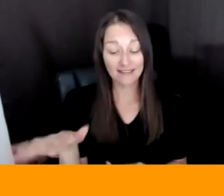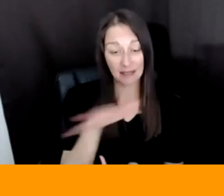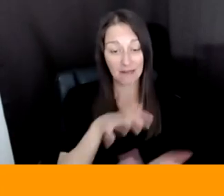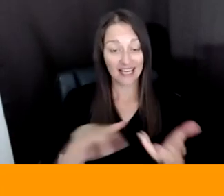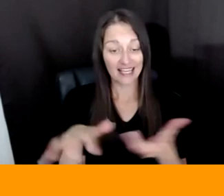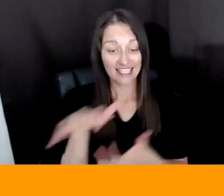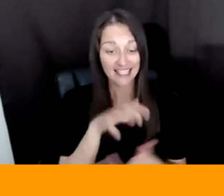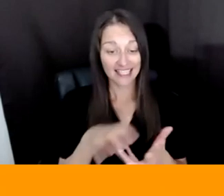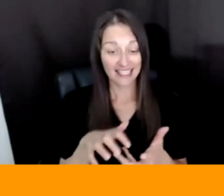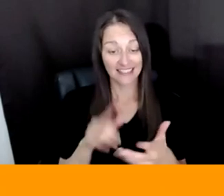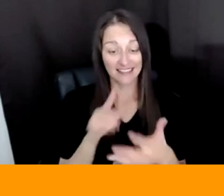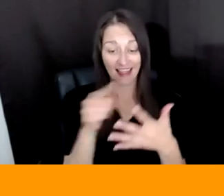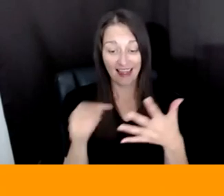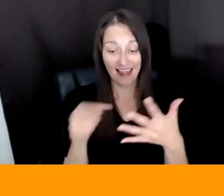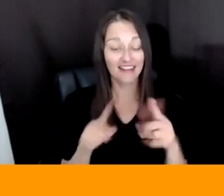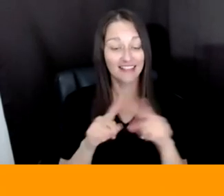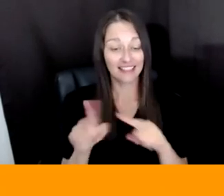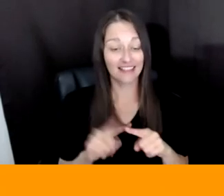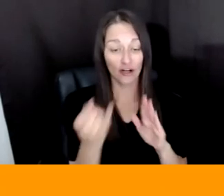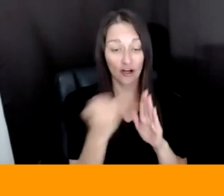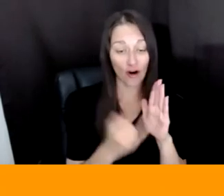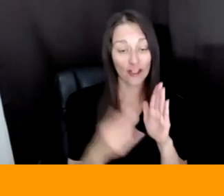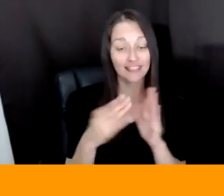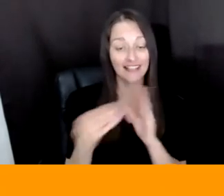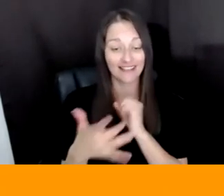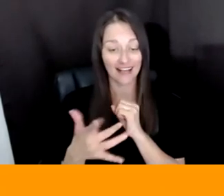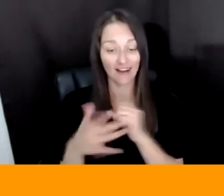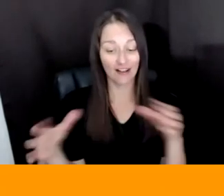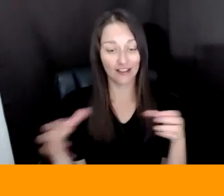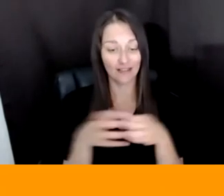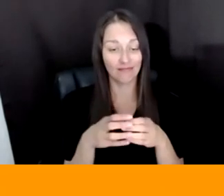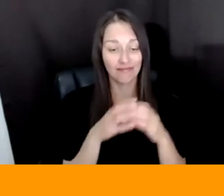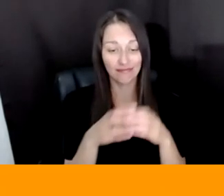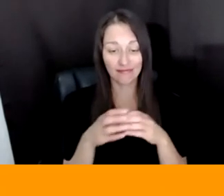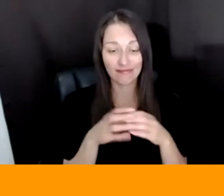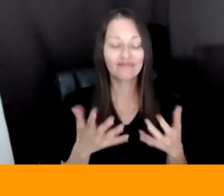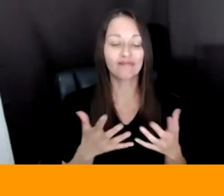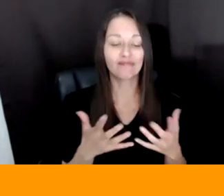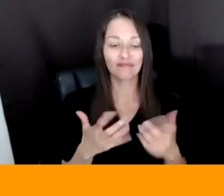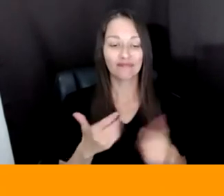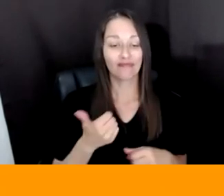THE ARTS AND TECHNOLOGY. AND YOU KNOW I COME BY IT HONESTLY OR DISHONESTLY WITH MY MOTHER AS A,